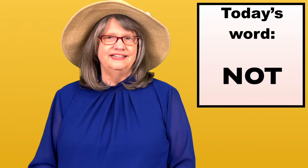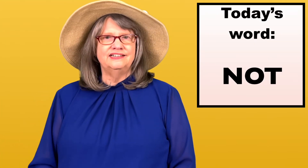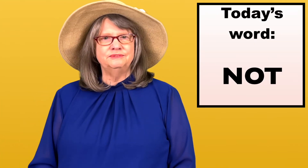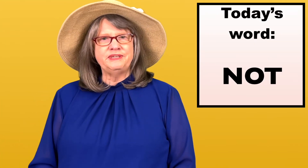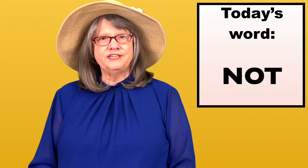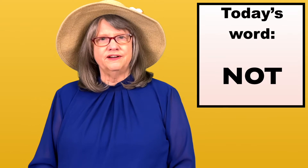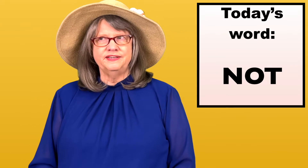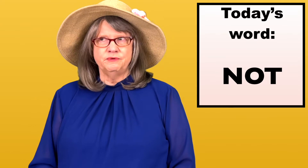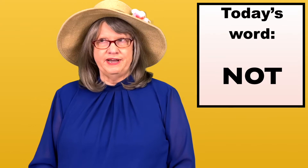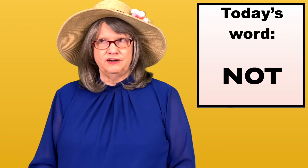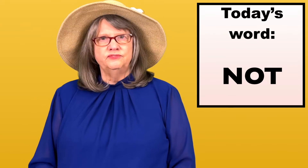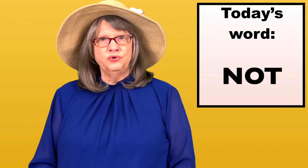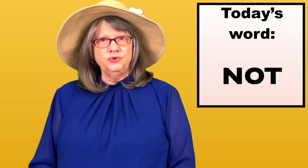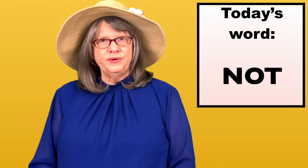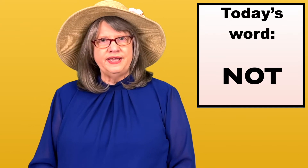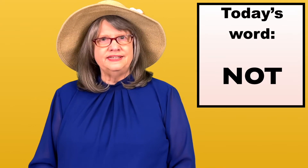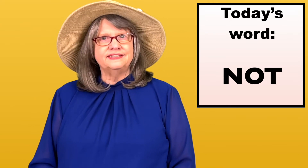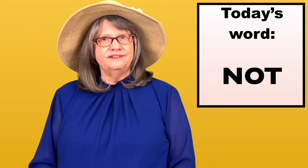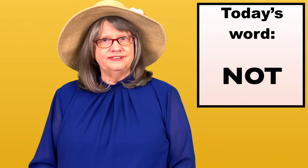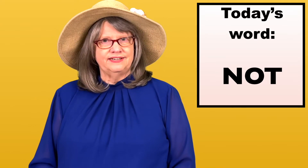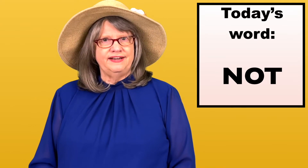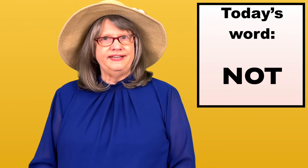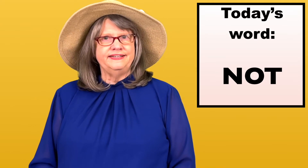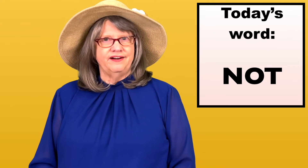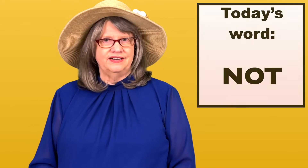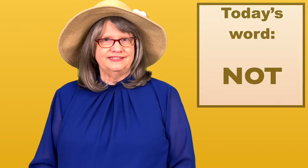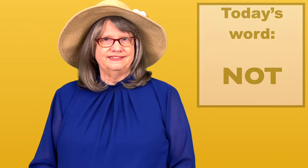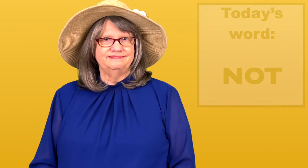I'll be talking about four ways of signing NOT.